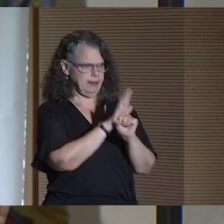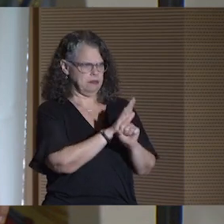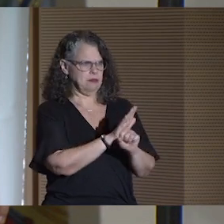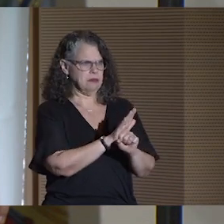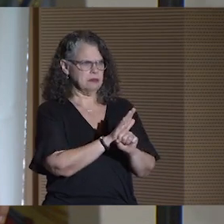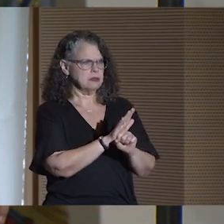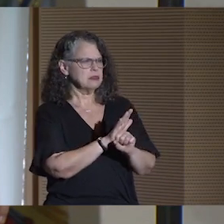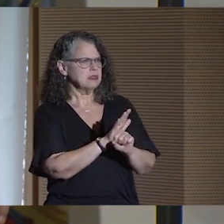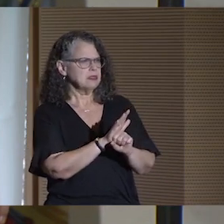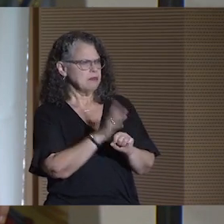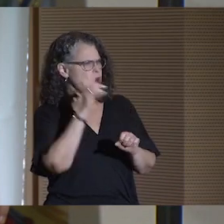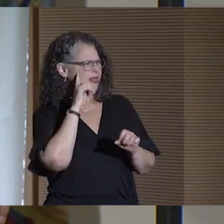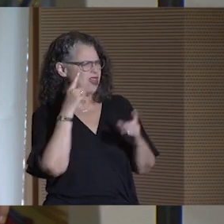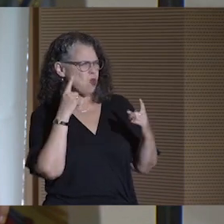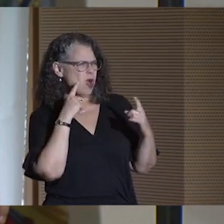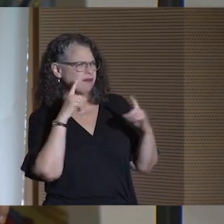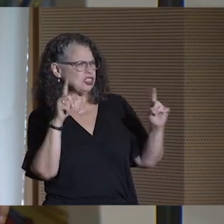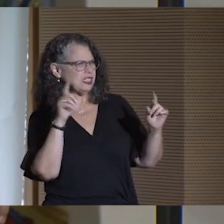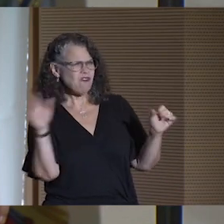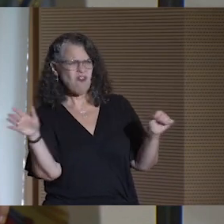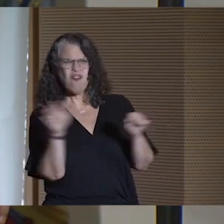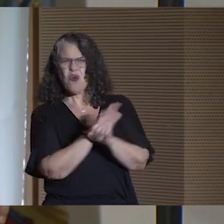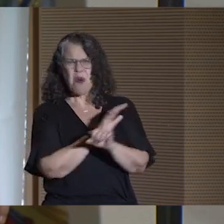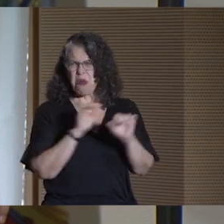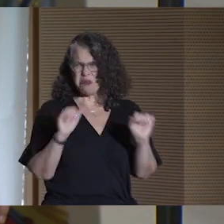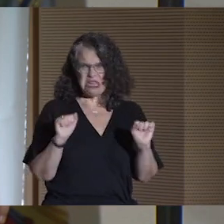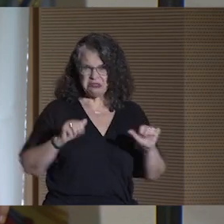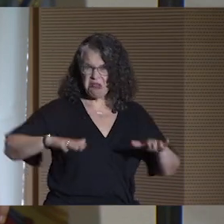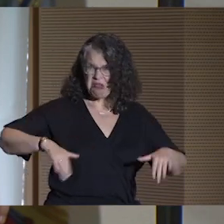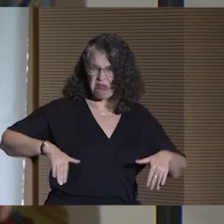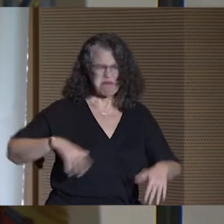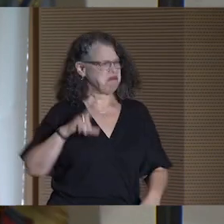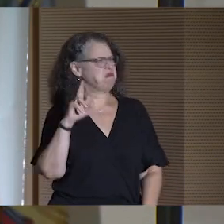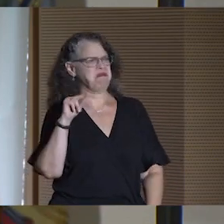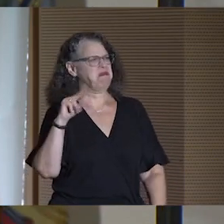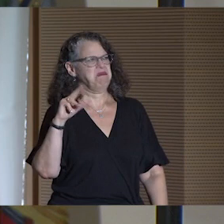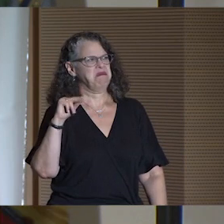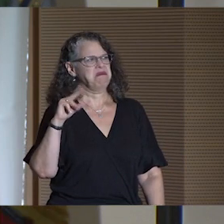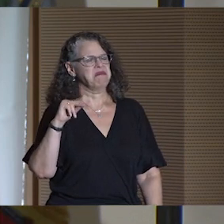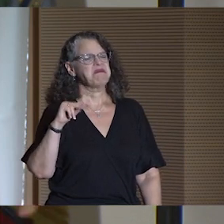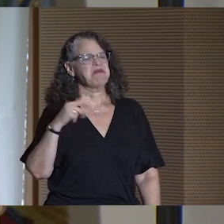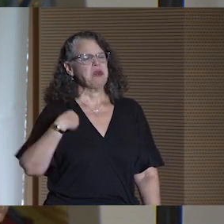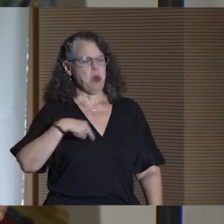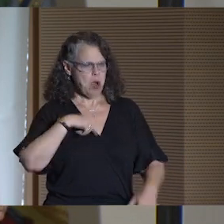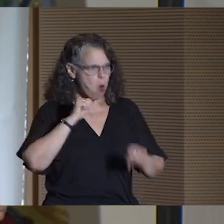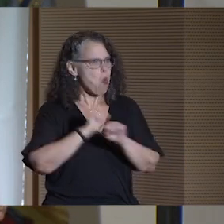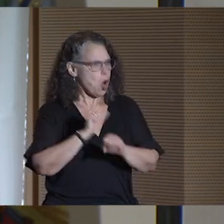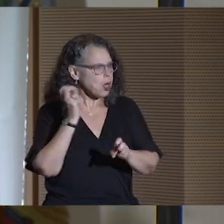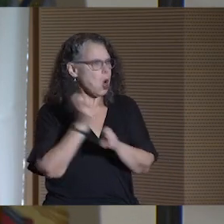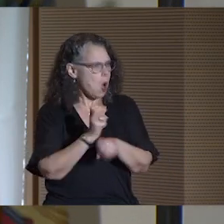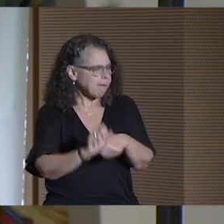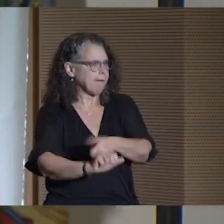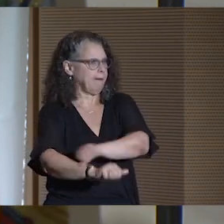But I don't think we have achieved our full potential yet. We're working very hard on it.